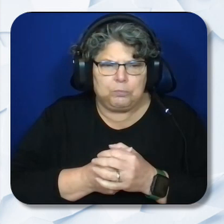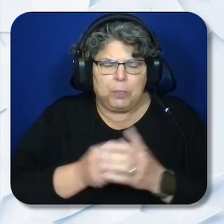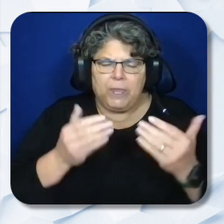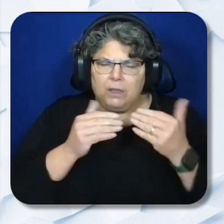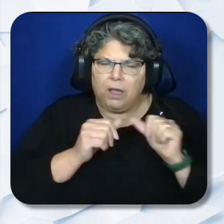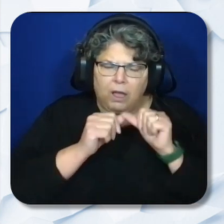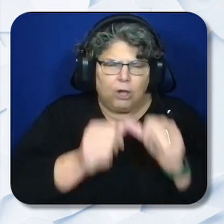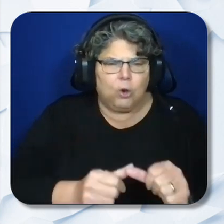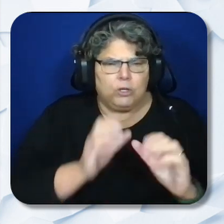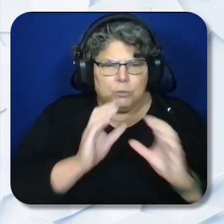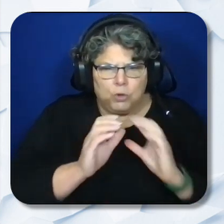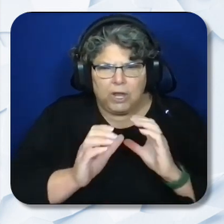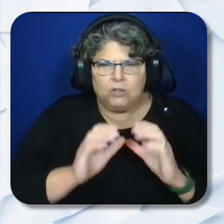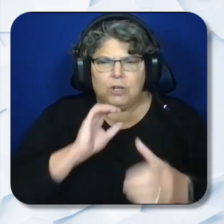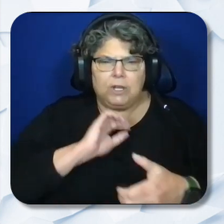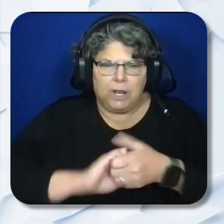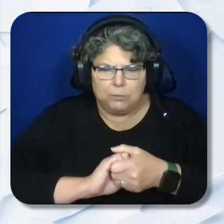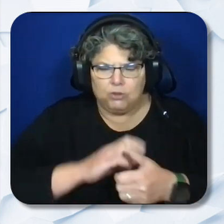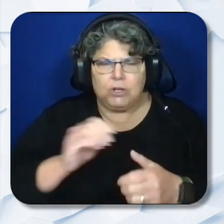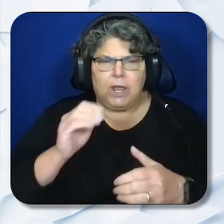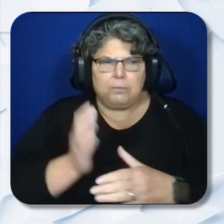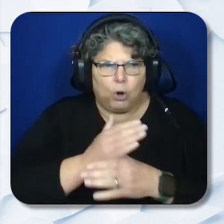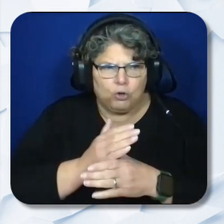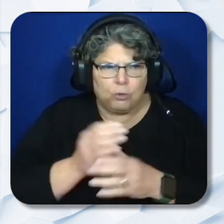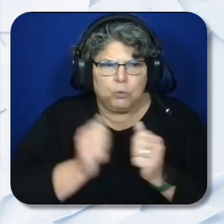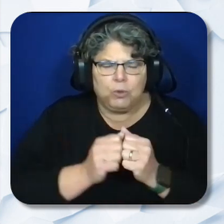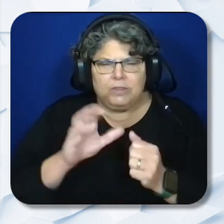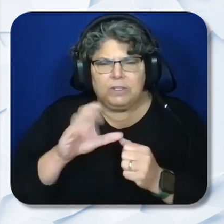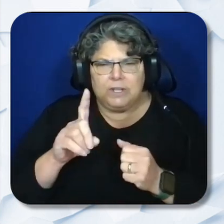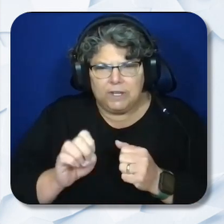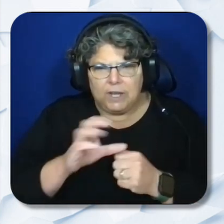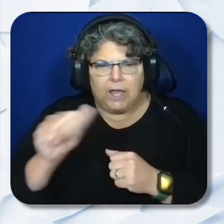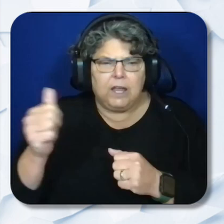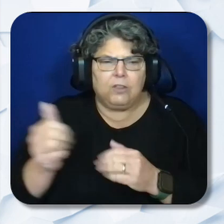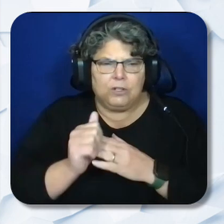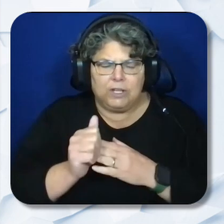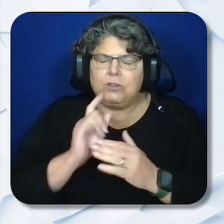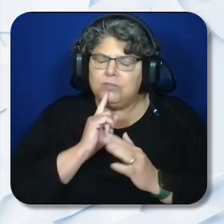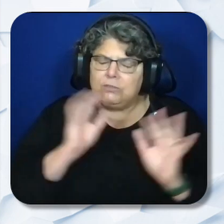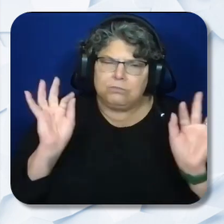collaboration and partnership with the CDE and other leads are integral and applicants must